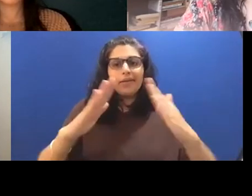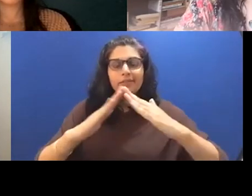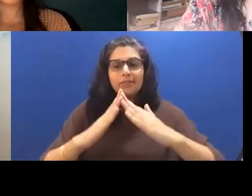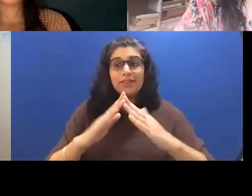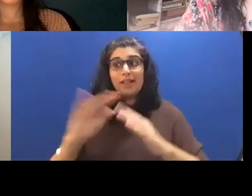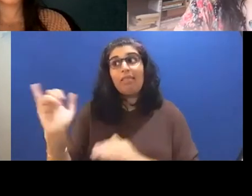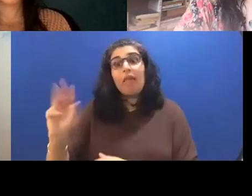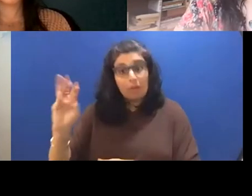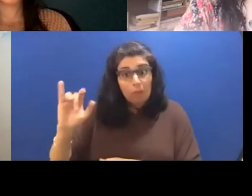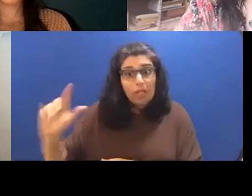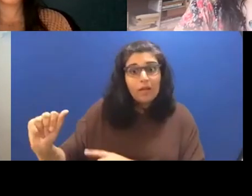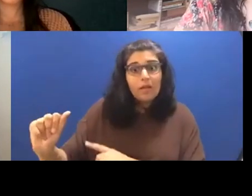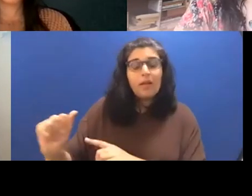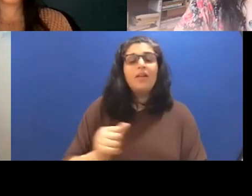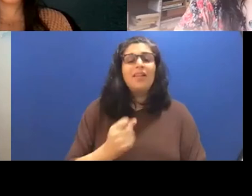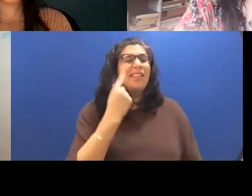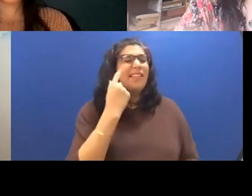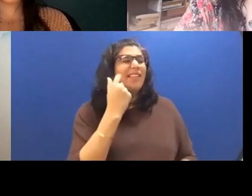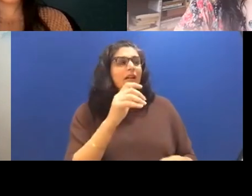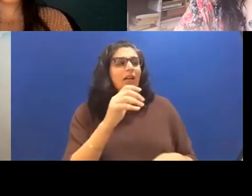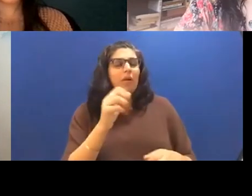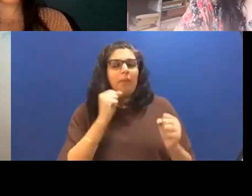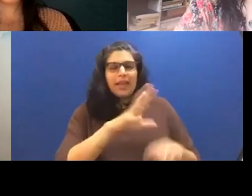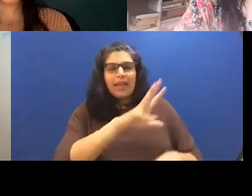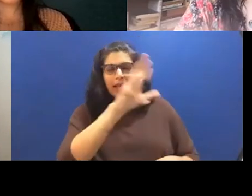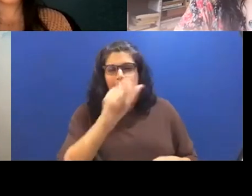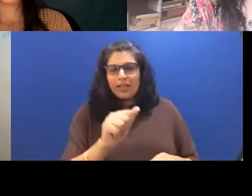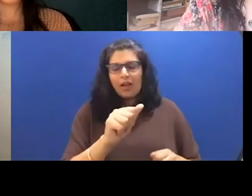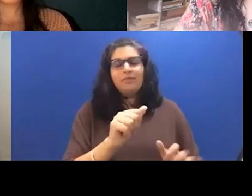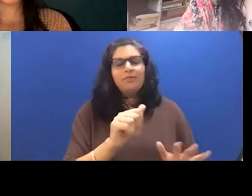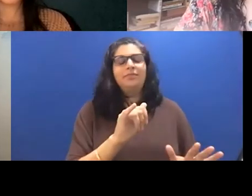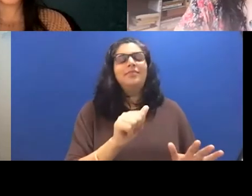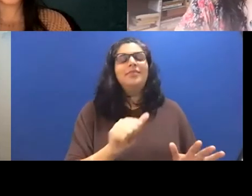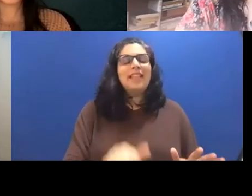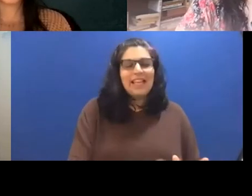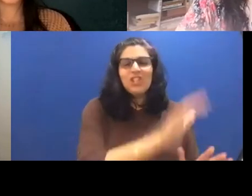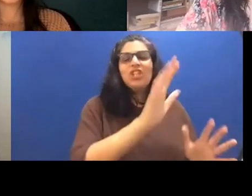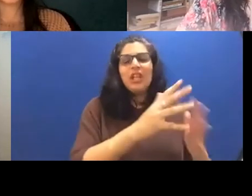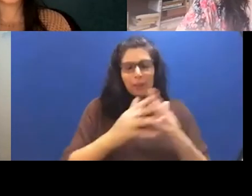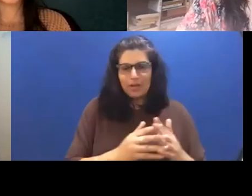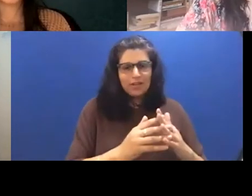Asian Americans have the stories of being you know, tormented or ostracized for their